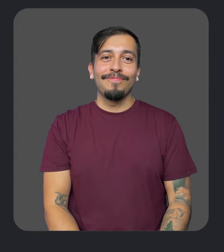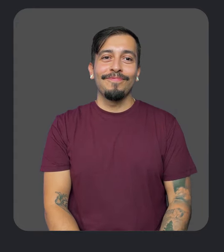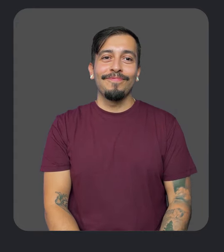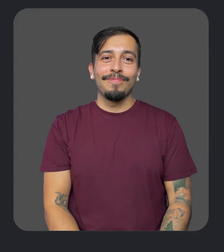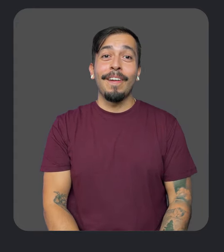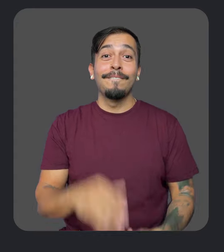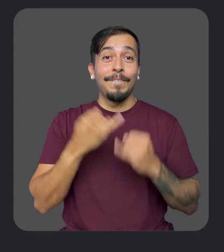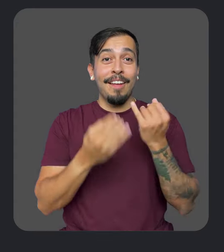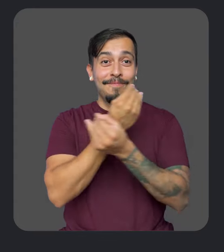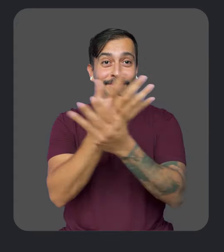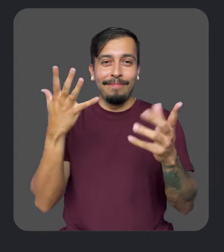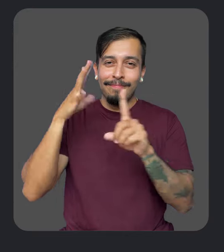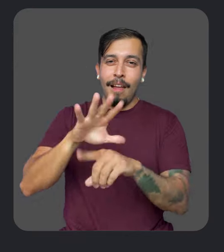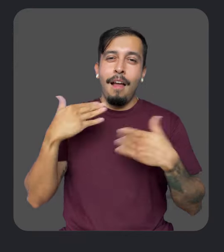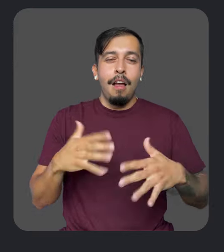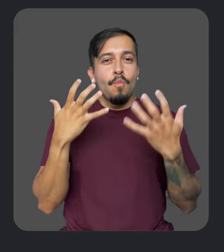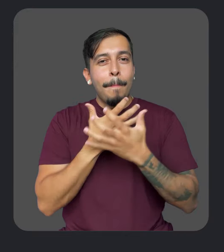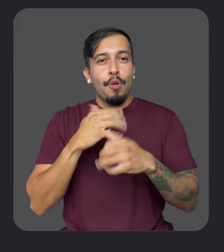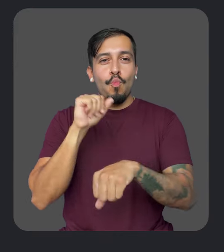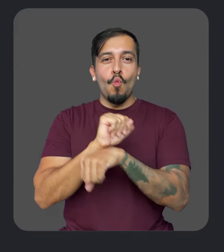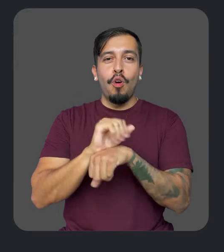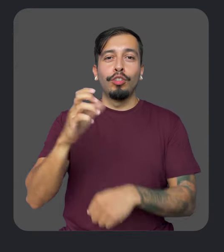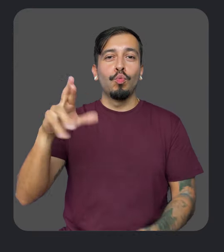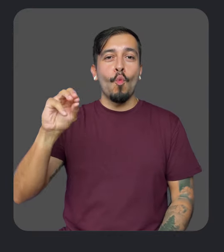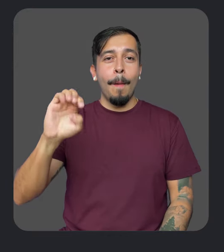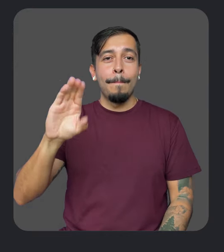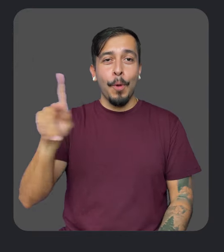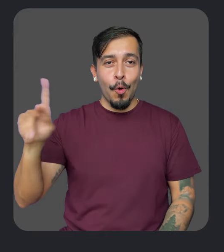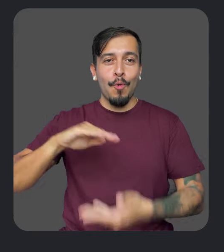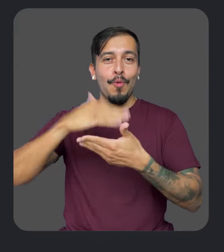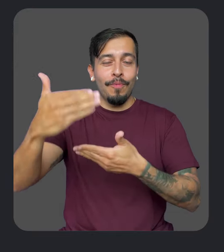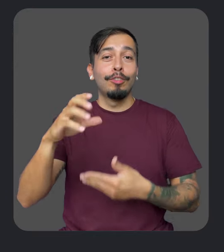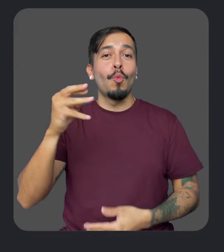Our final round of updates highlight some of the incredible work that's happening on Chromebooks and the Chrome browser.